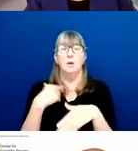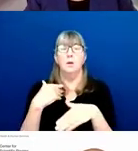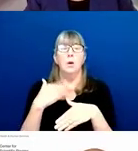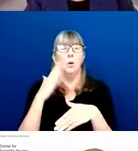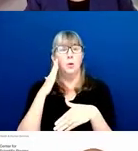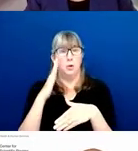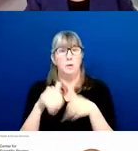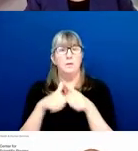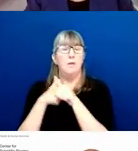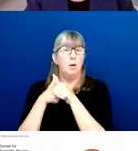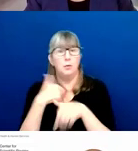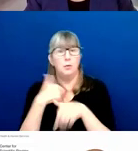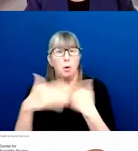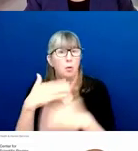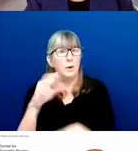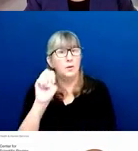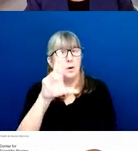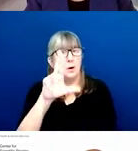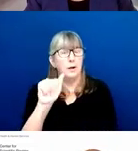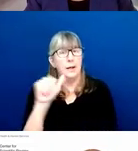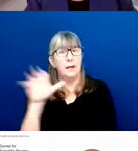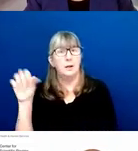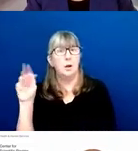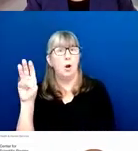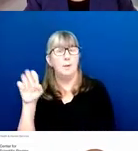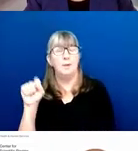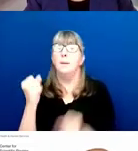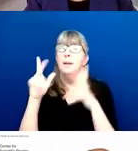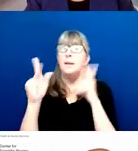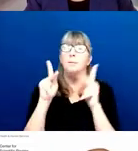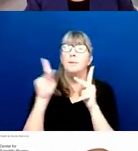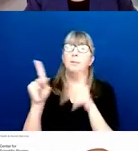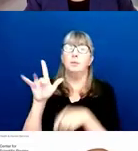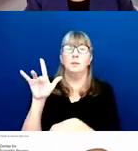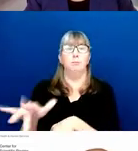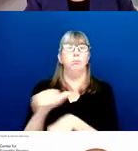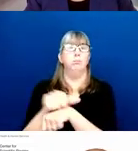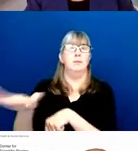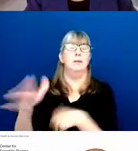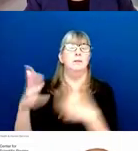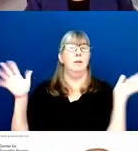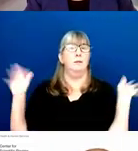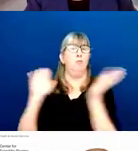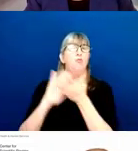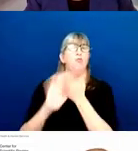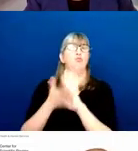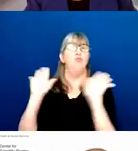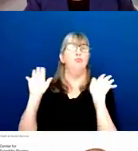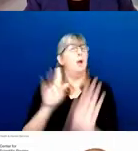Many applicants just push the button and walk away. It's essential that you look at it. If you can't view it, it doesn't exist,